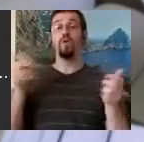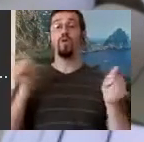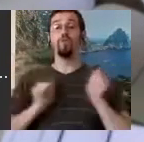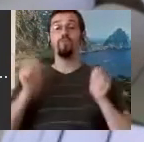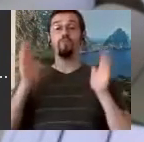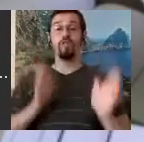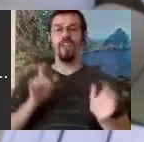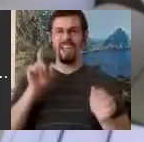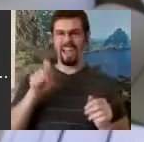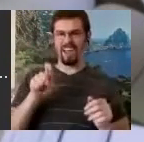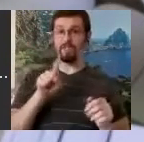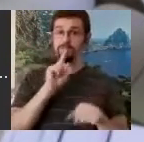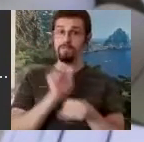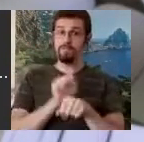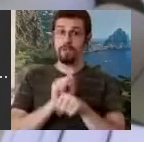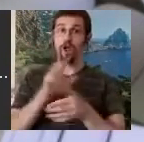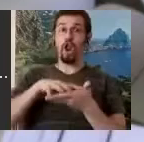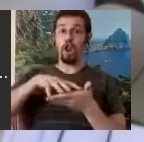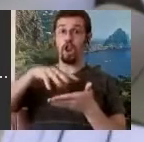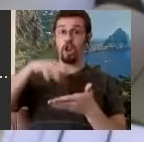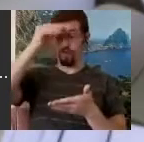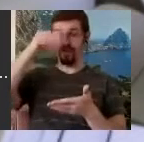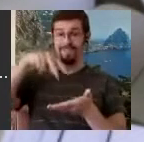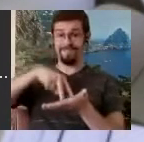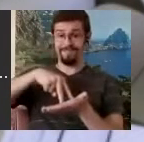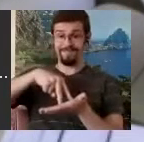at a slope so that they could be seen in the back.